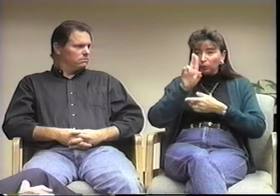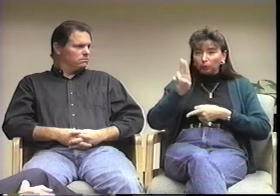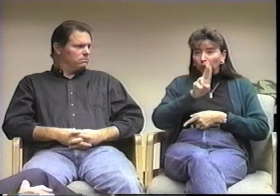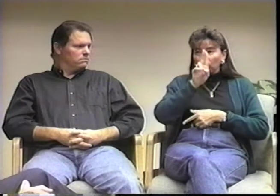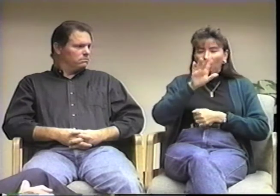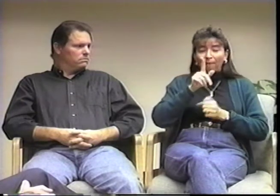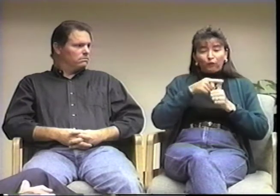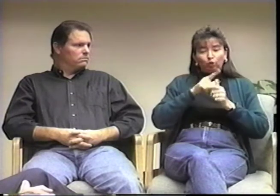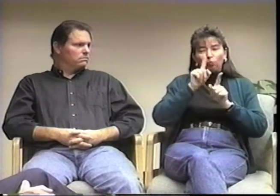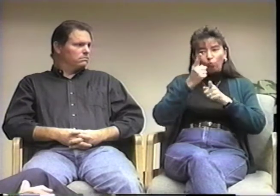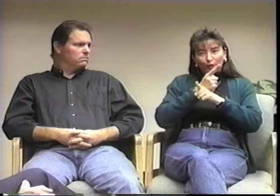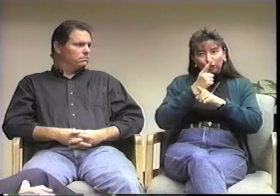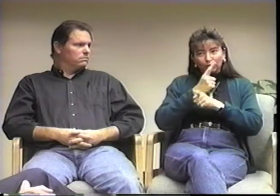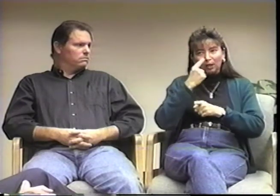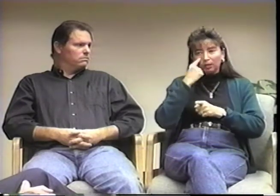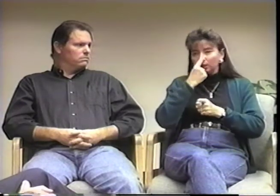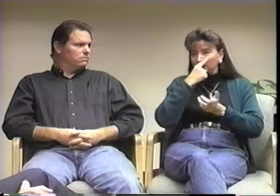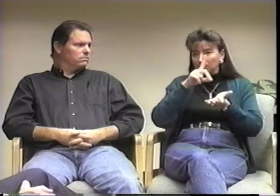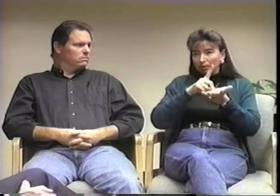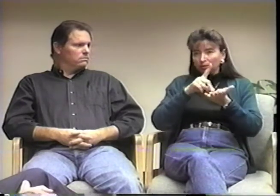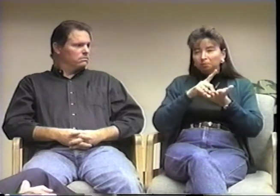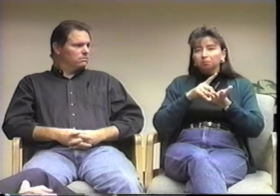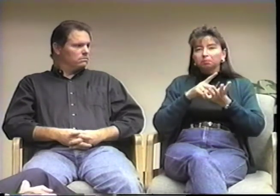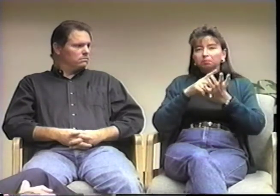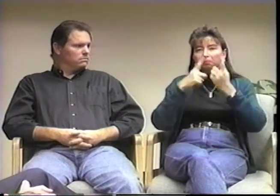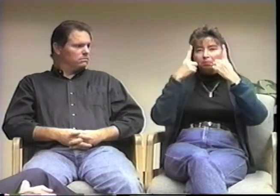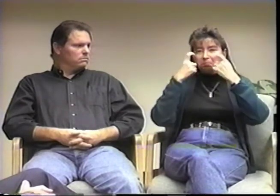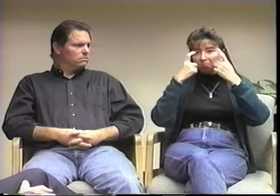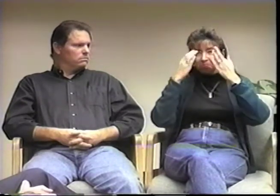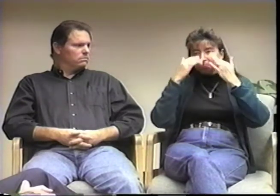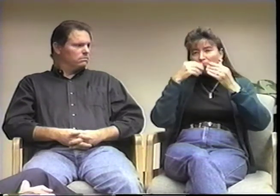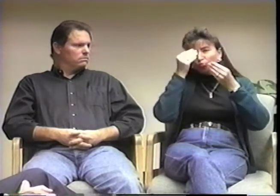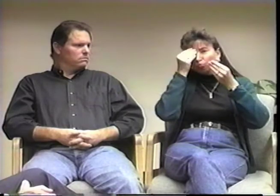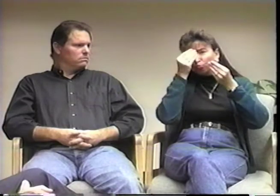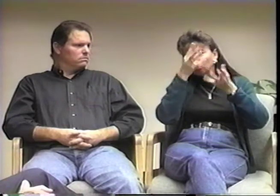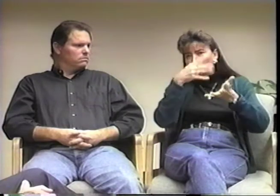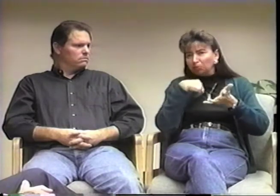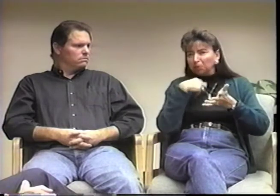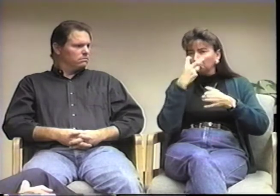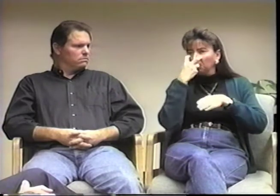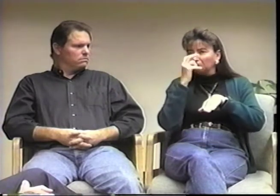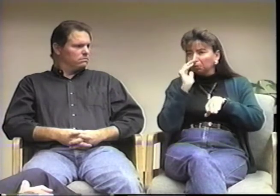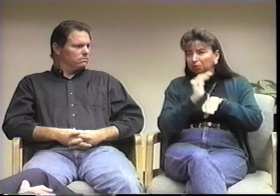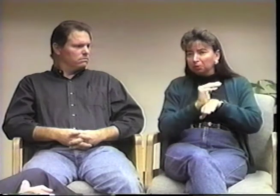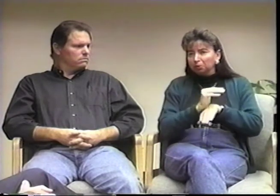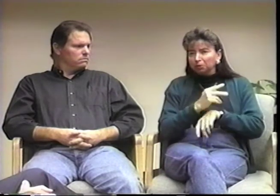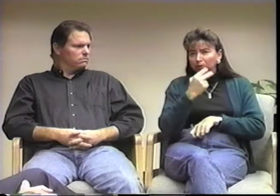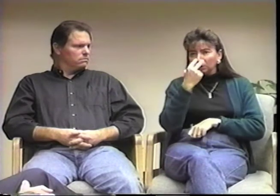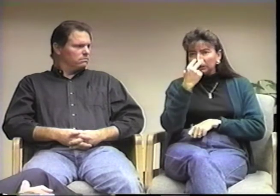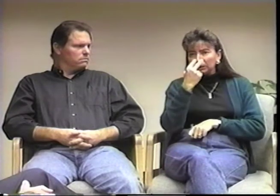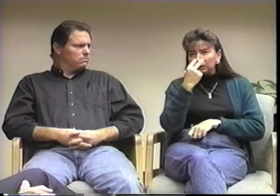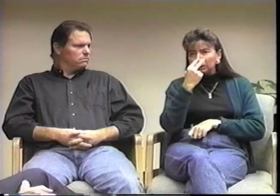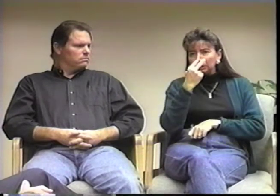prior to starting school. Originally, I went to a regular eye doctor. I told him about my night blindness and he was concerned,